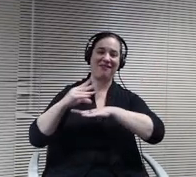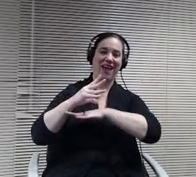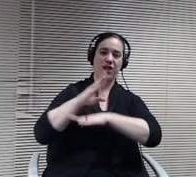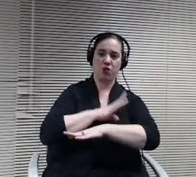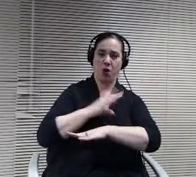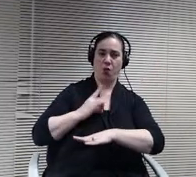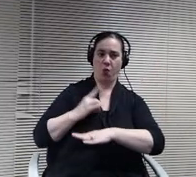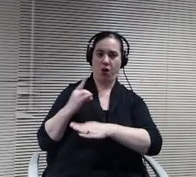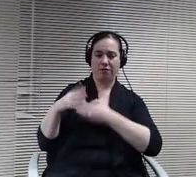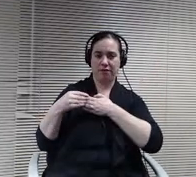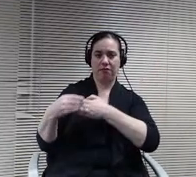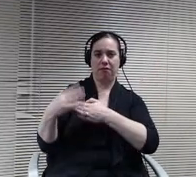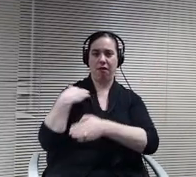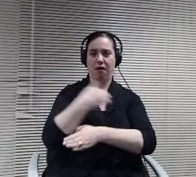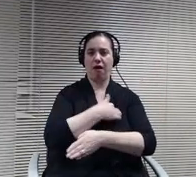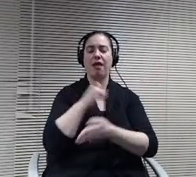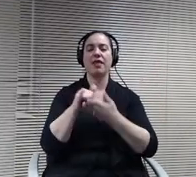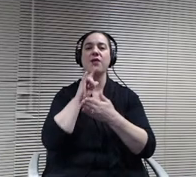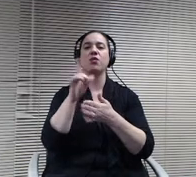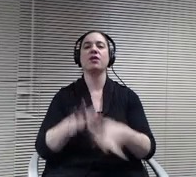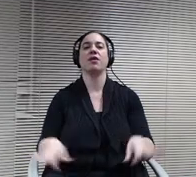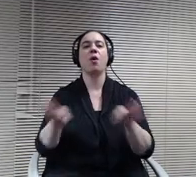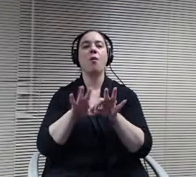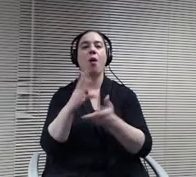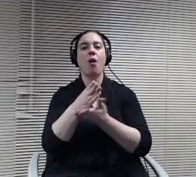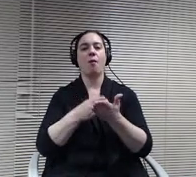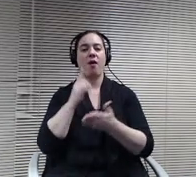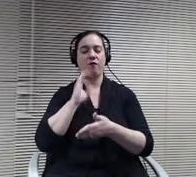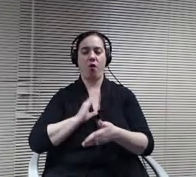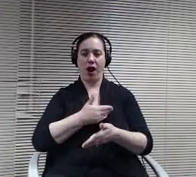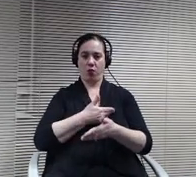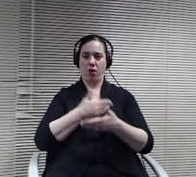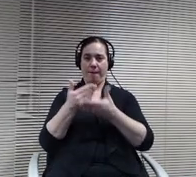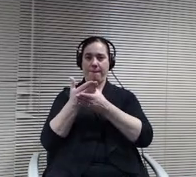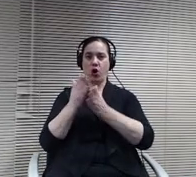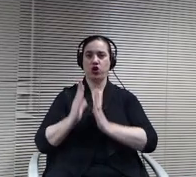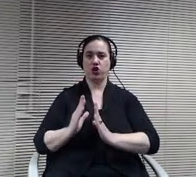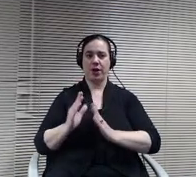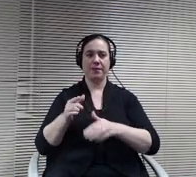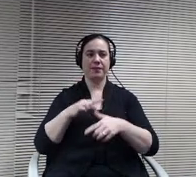of our partnerships. We have an alumni the second or third second bulletin repairs. He's been a guest instructor.